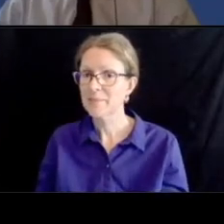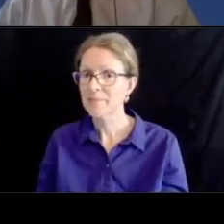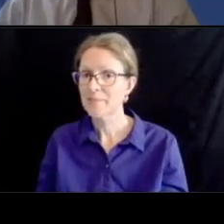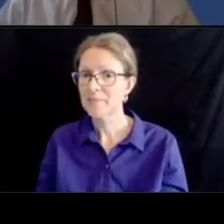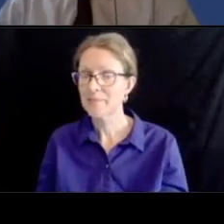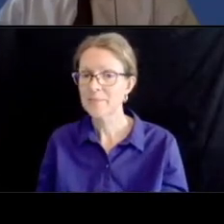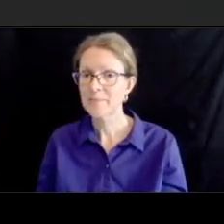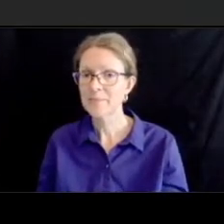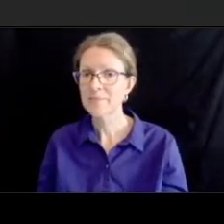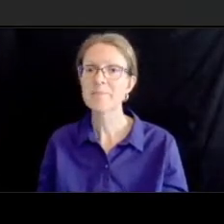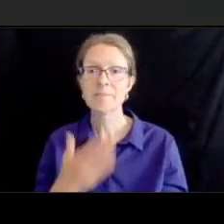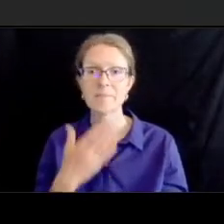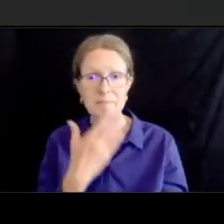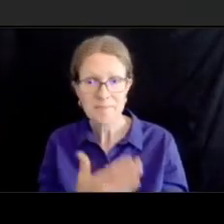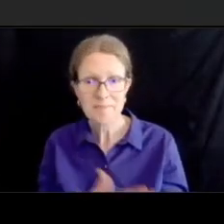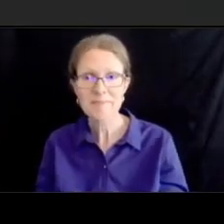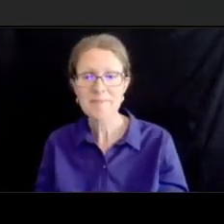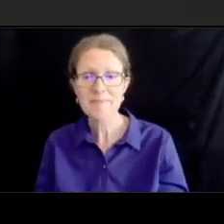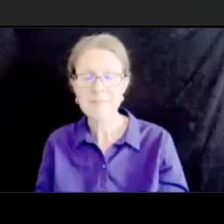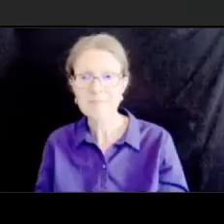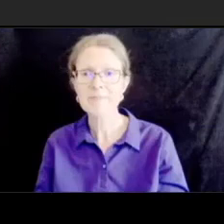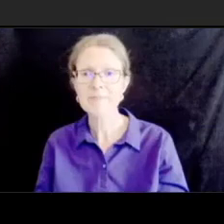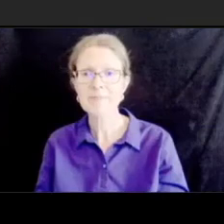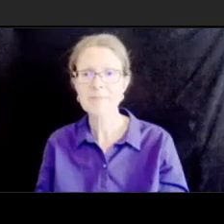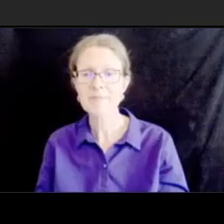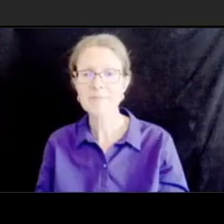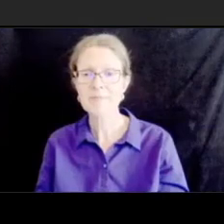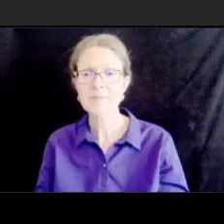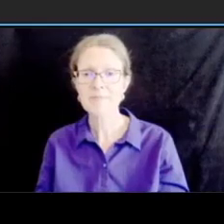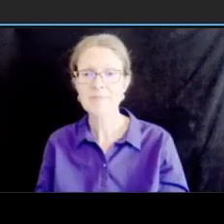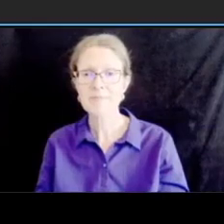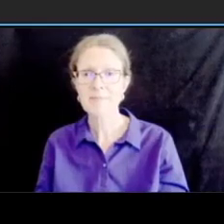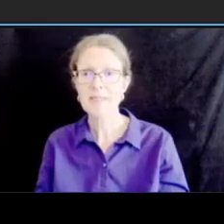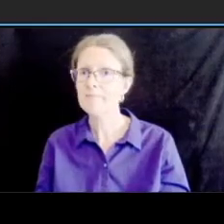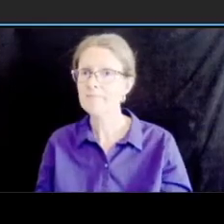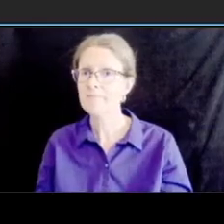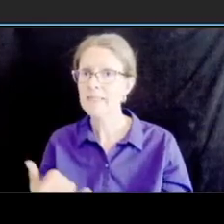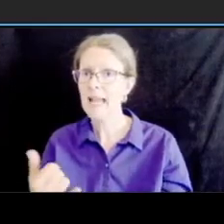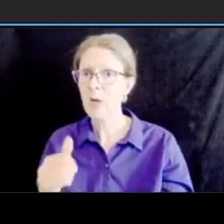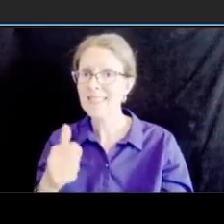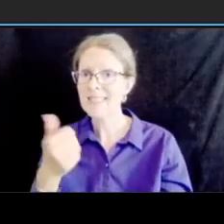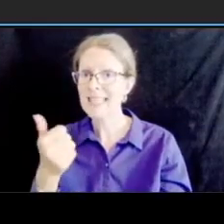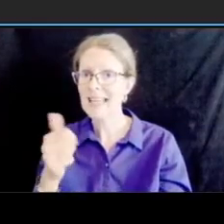we also need to to get to um so i wanted to make sure that people know that we have